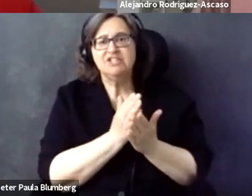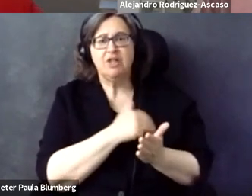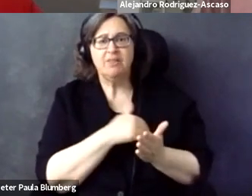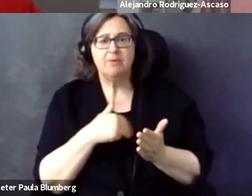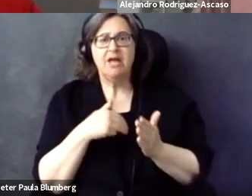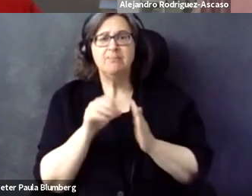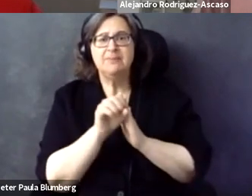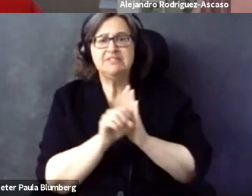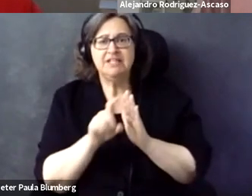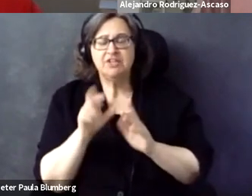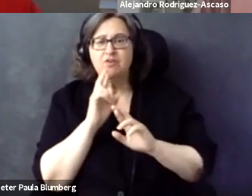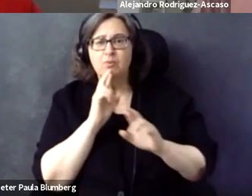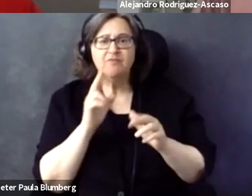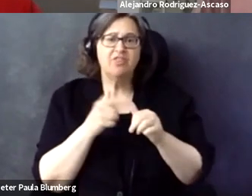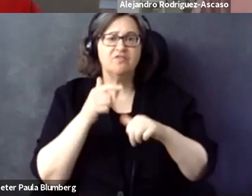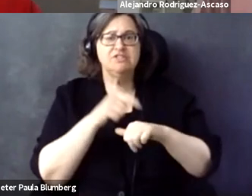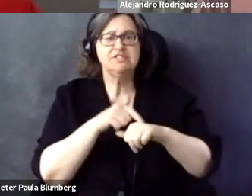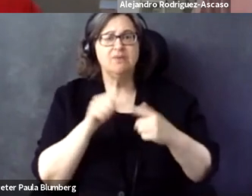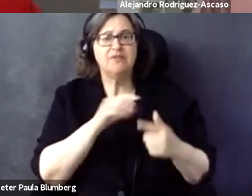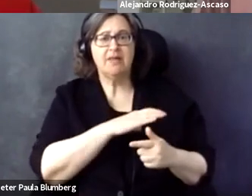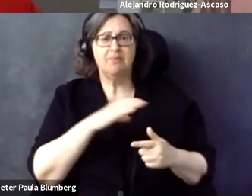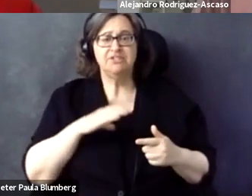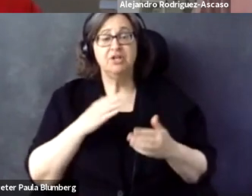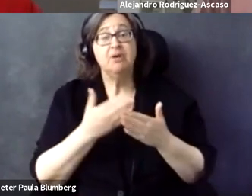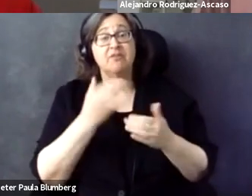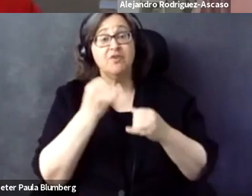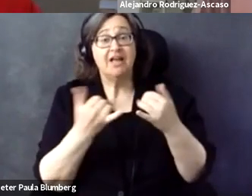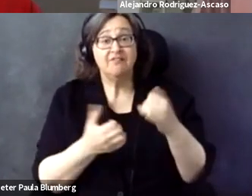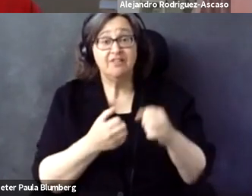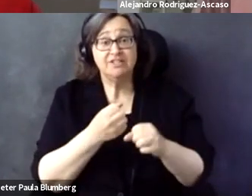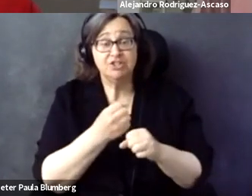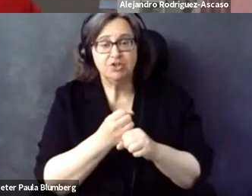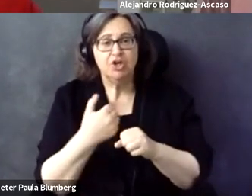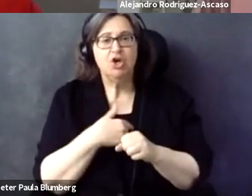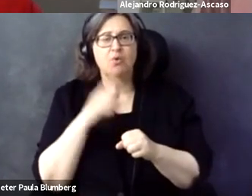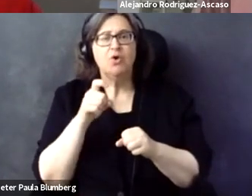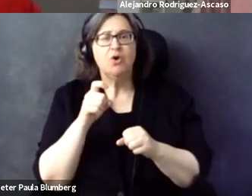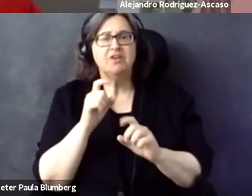really, at the moment we are in early stages. So the member states have to report for the first time to the commission